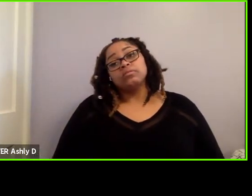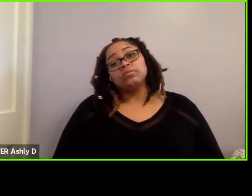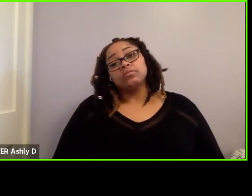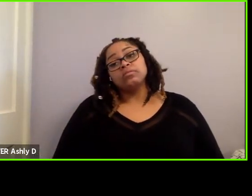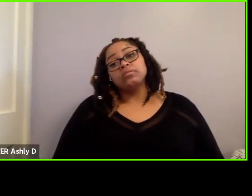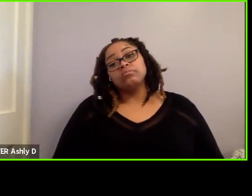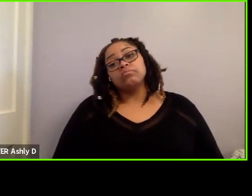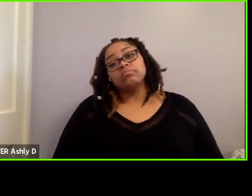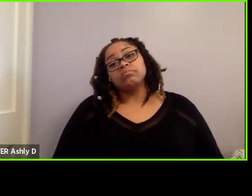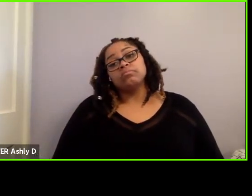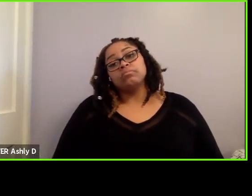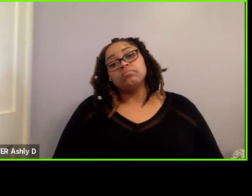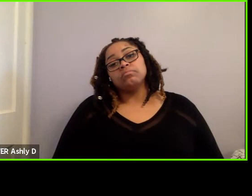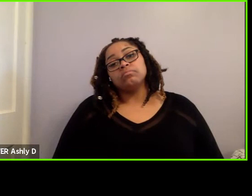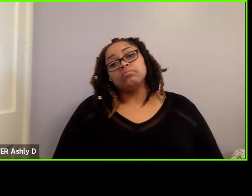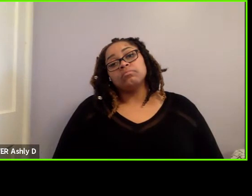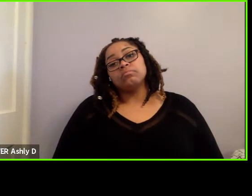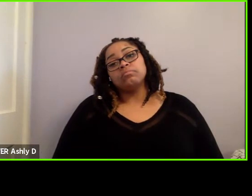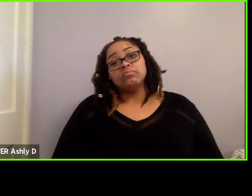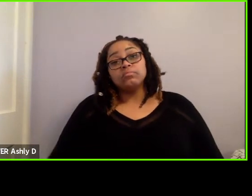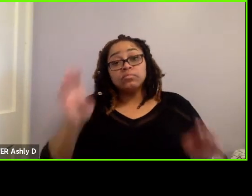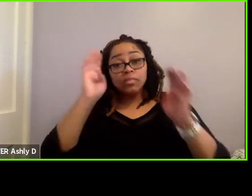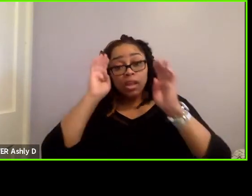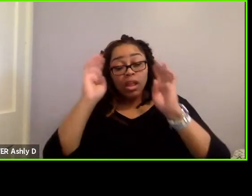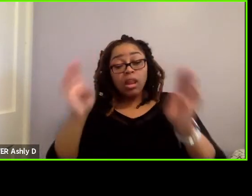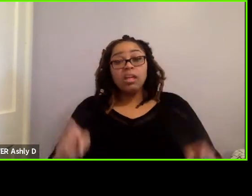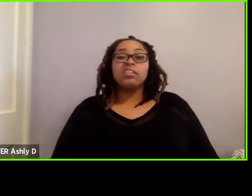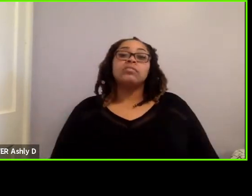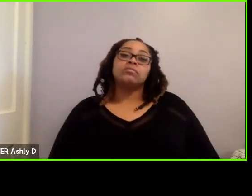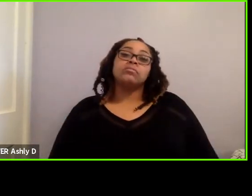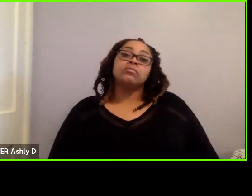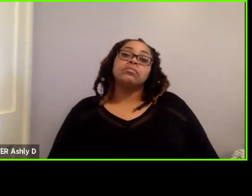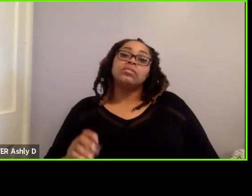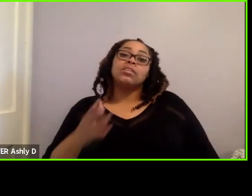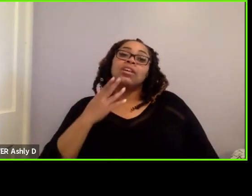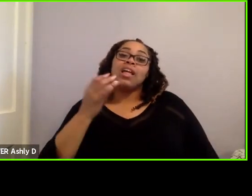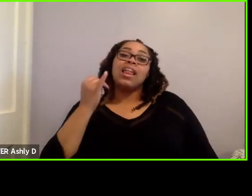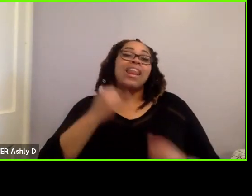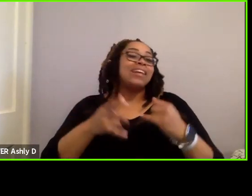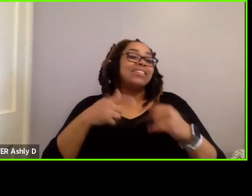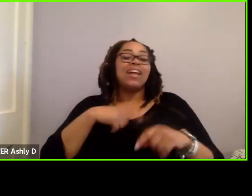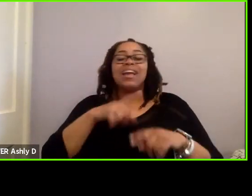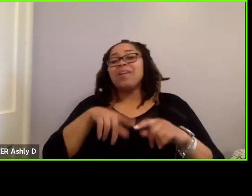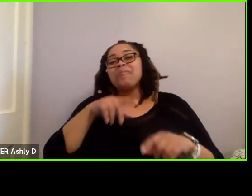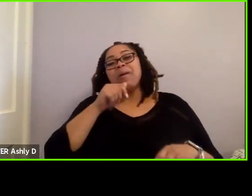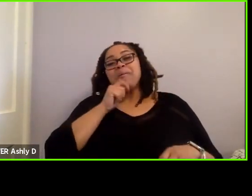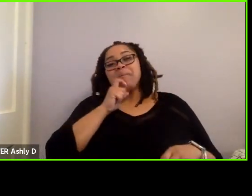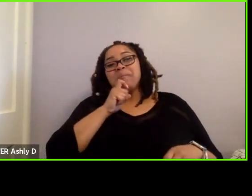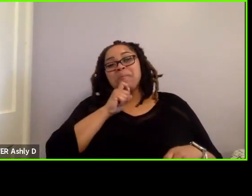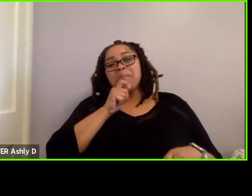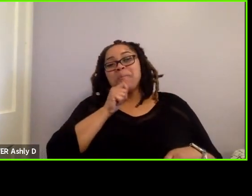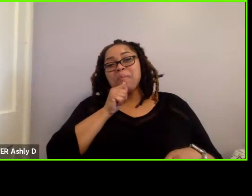Donna D.: Okay great! Last time I couldn’t get my microphone to work. Thank you for taking